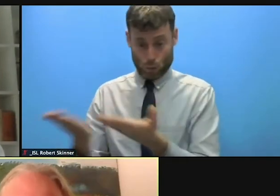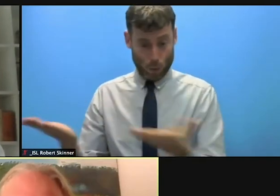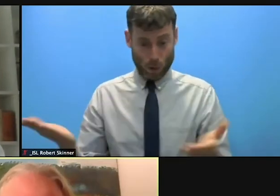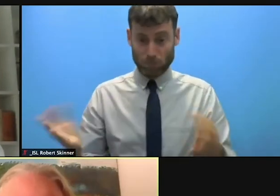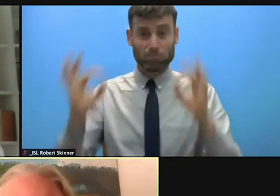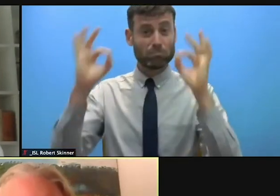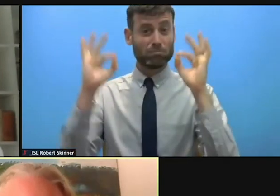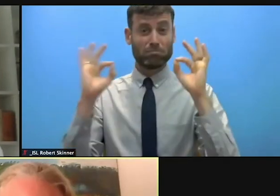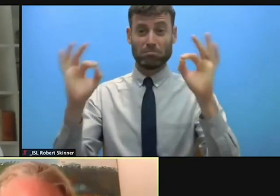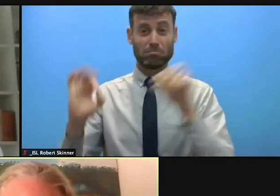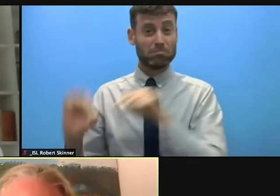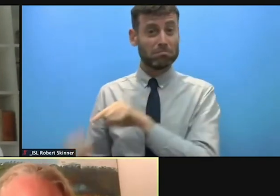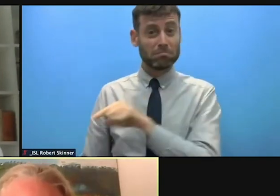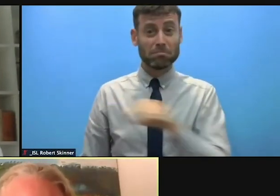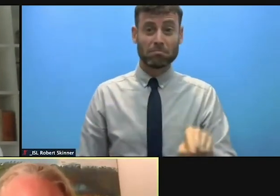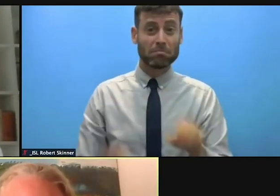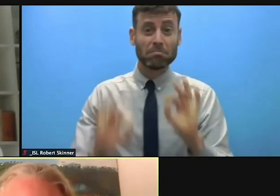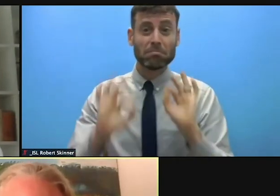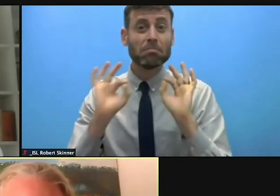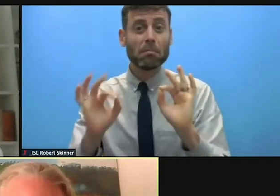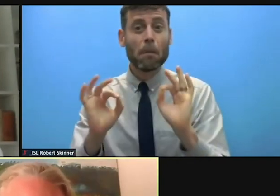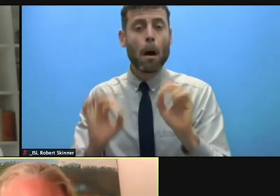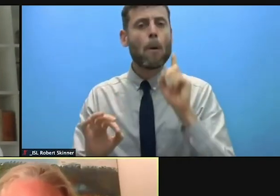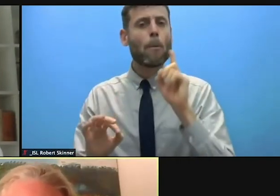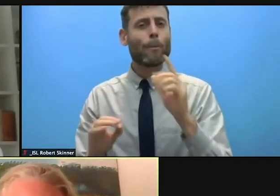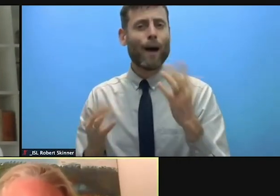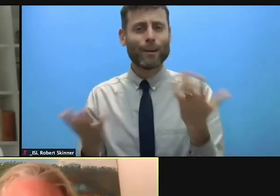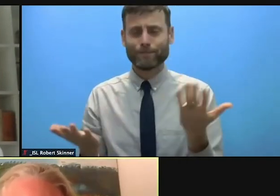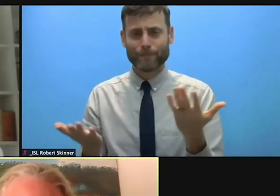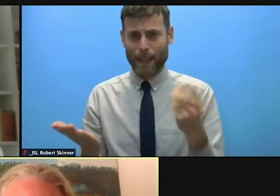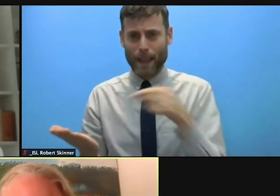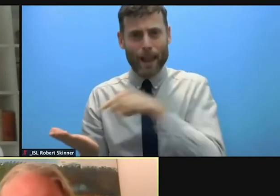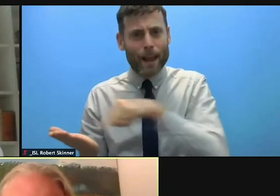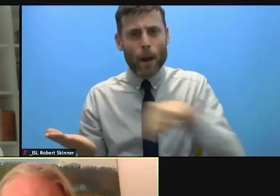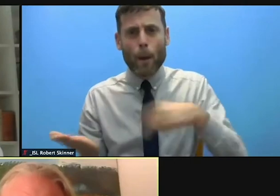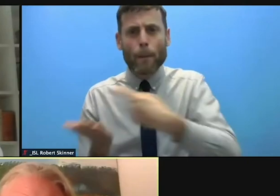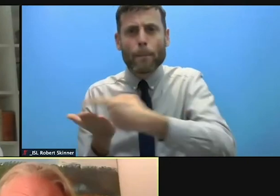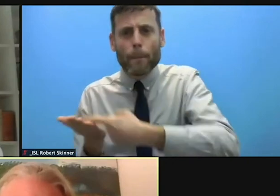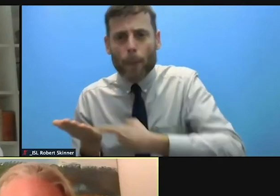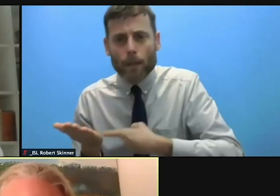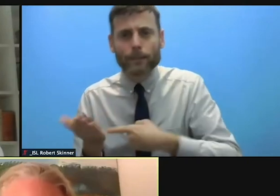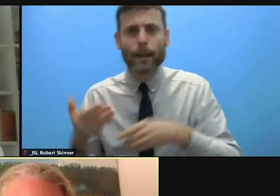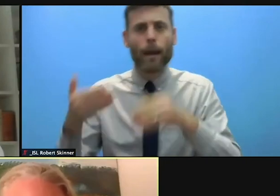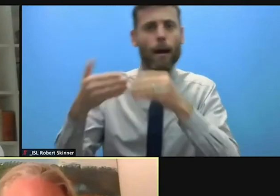But what we need to do is to ensure that these policies and guidelines that they actually trickle